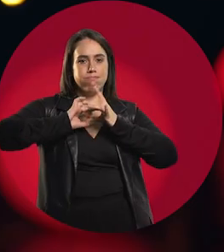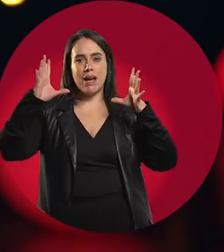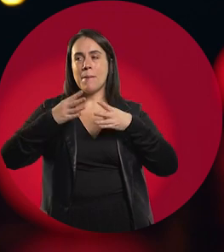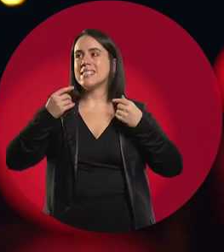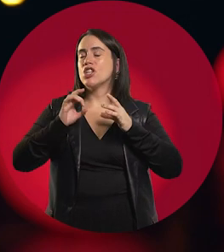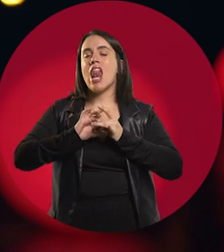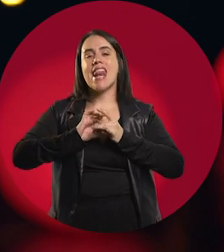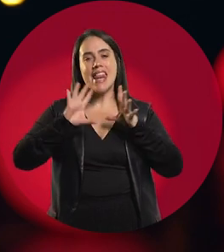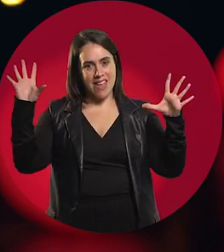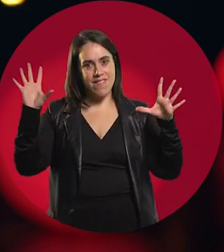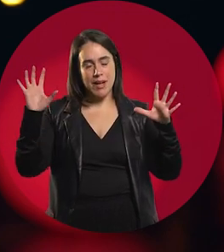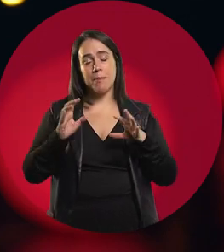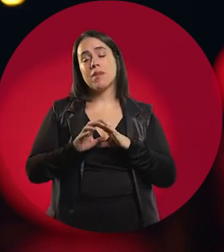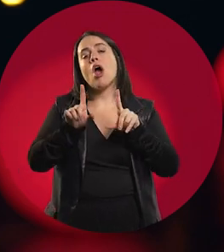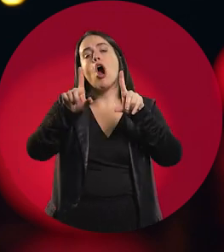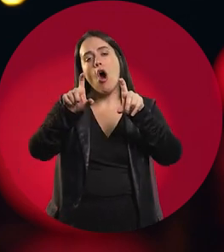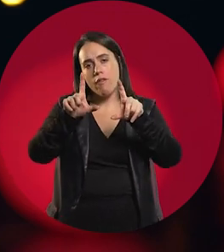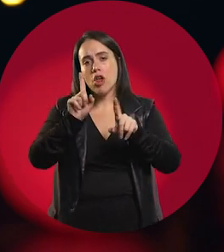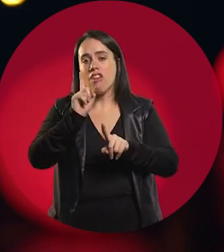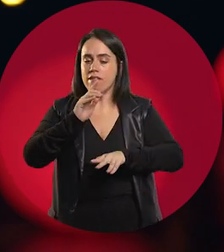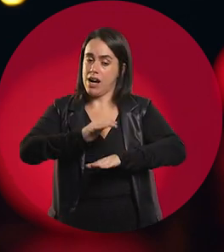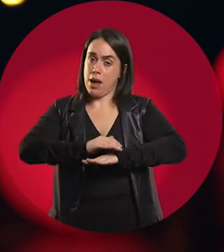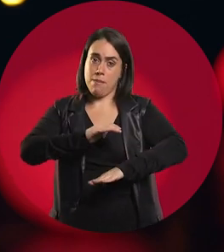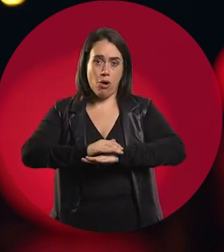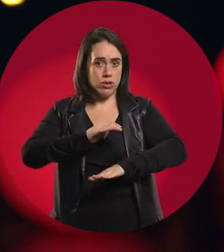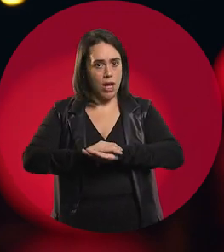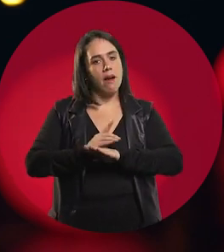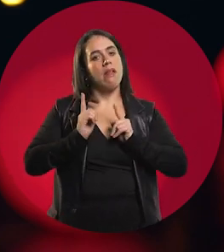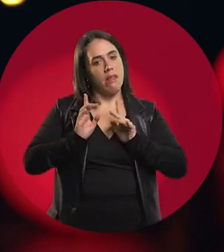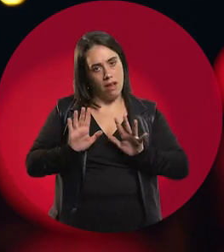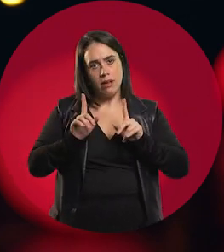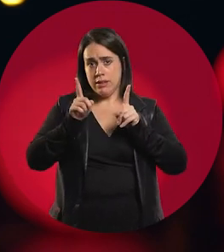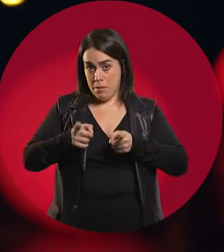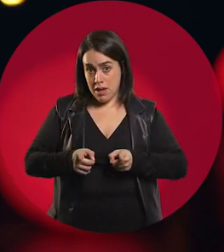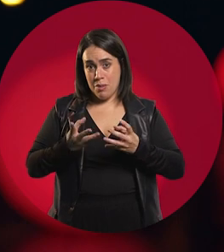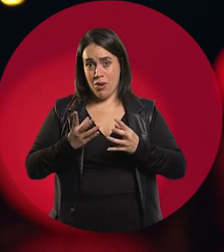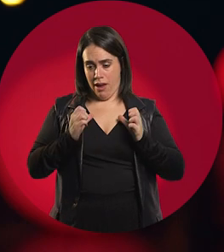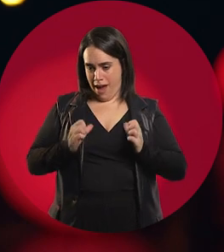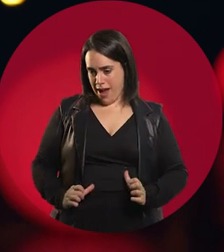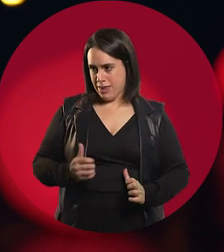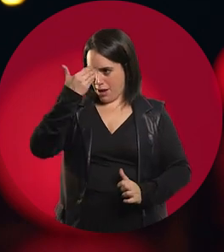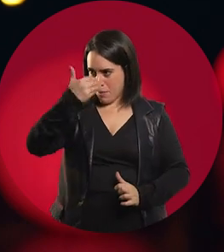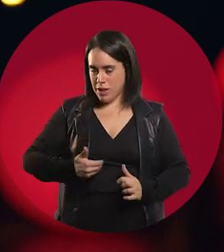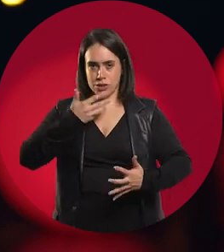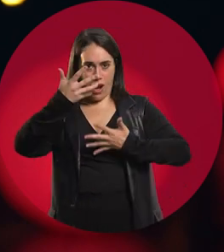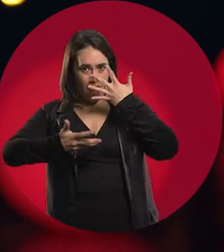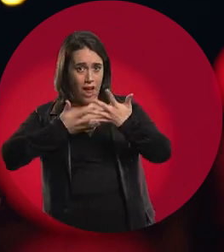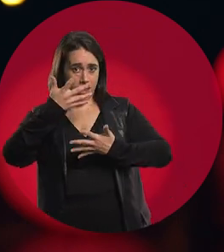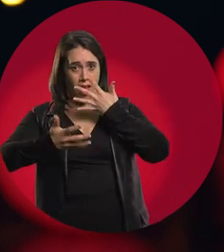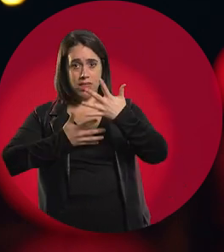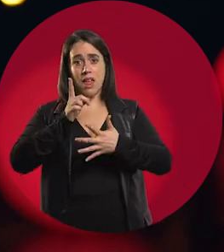To me, there is a code of responsibilities on stage. There is an ethic of the artist.